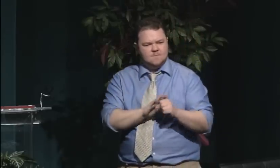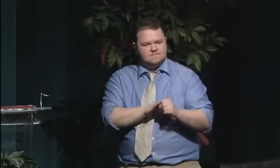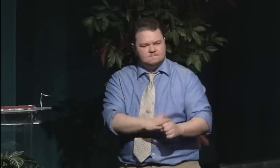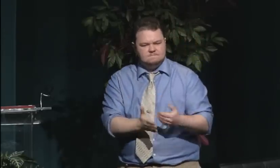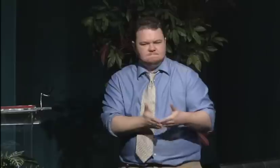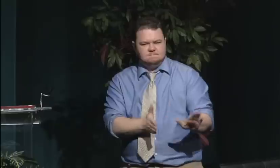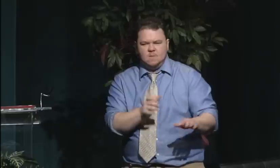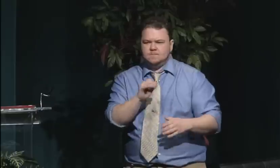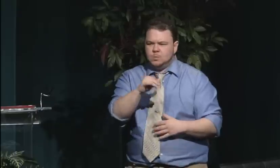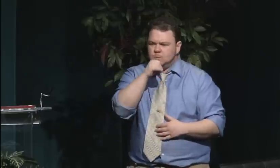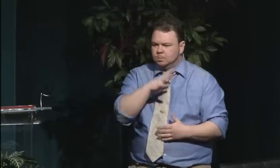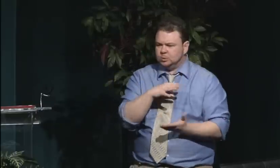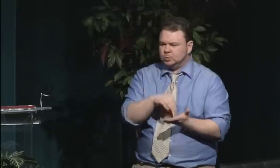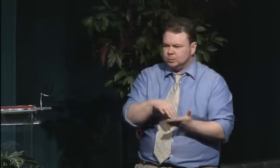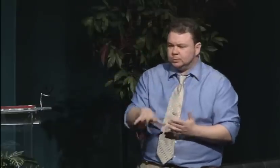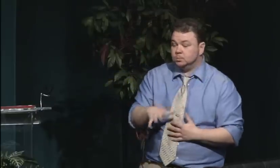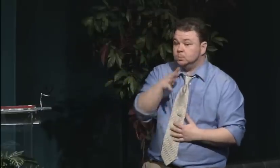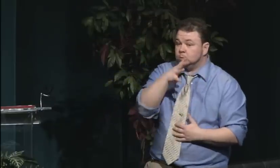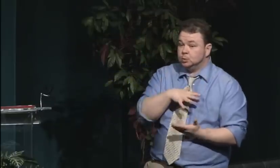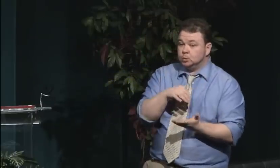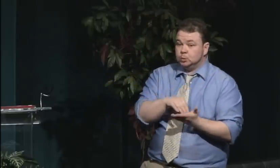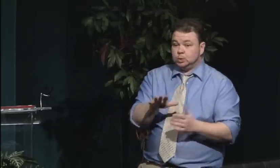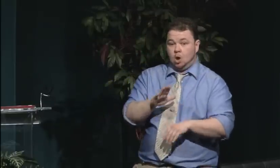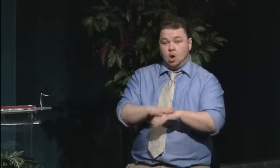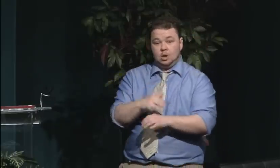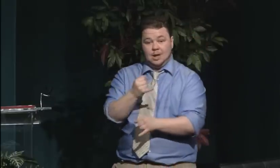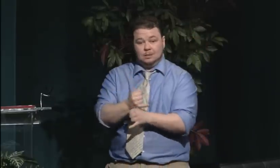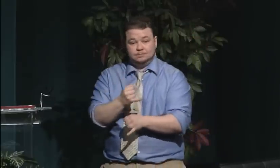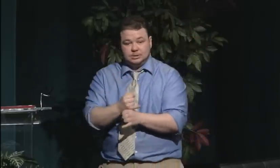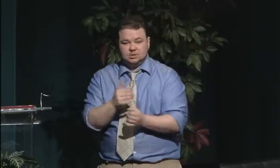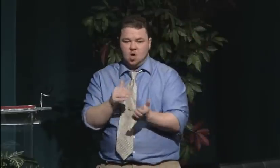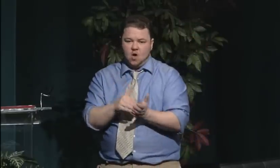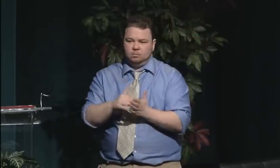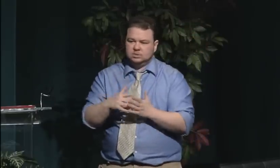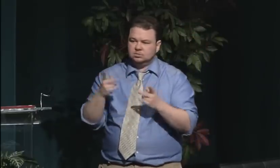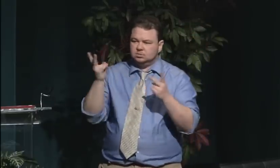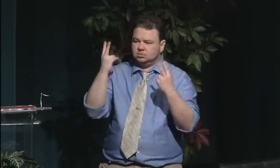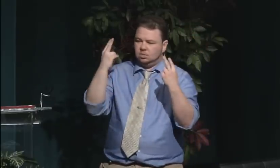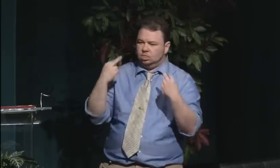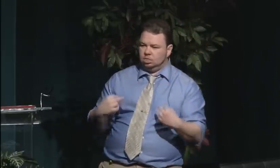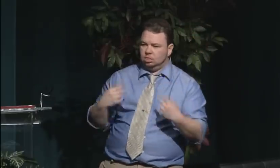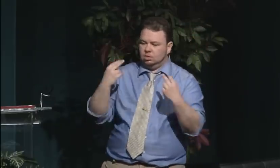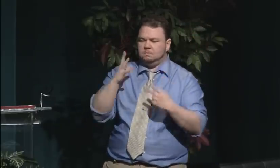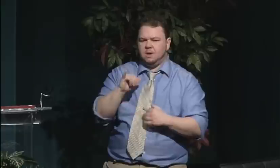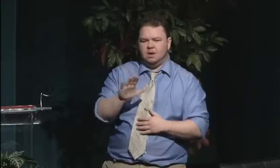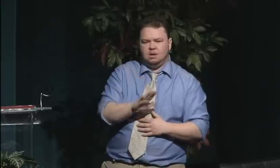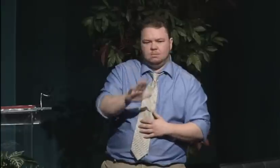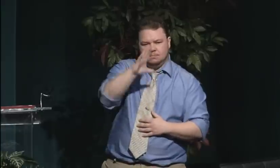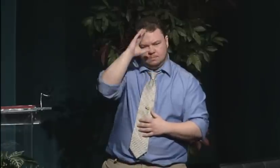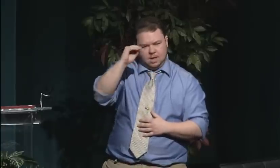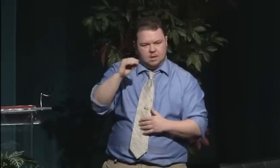Eventually he conceded and let deaf women back into the university in 1886.